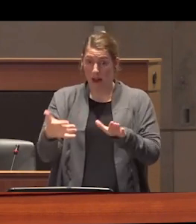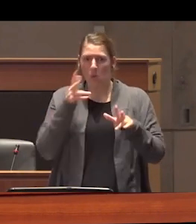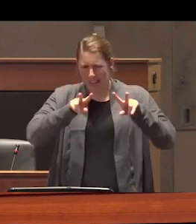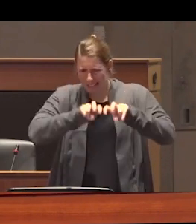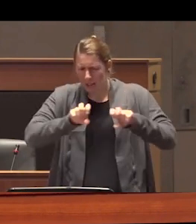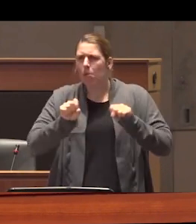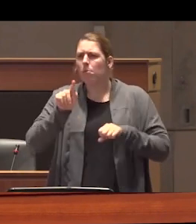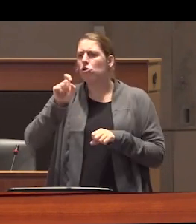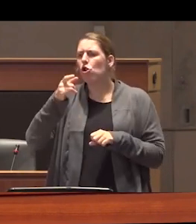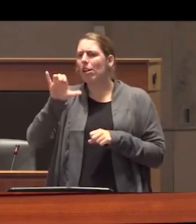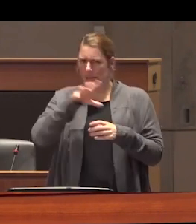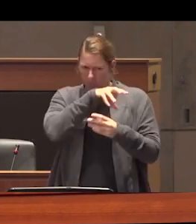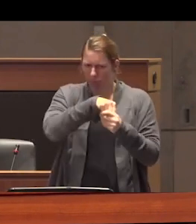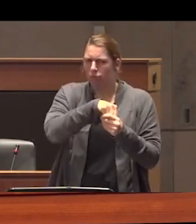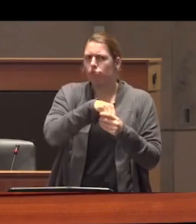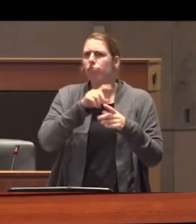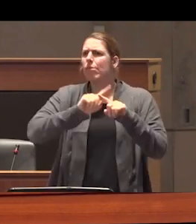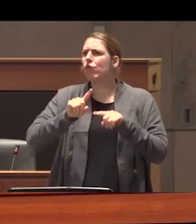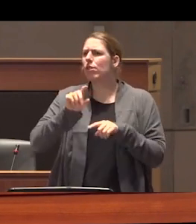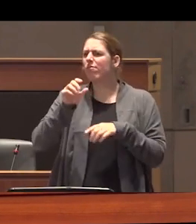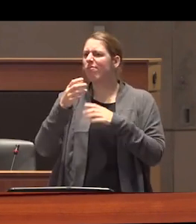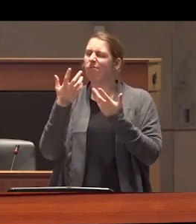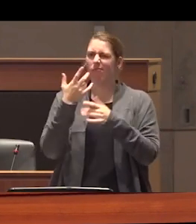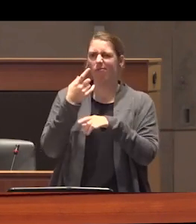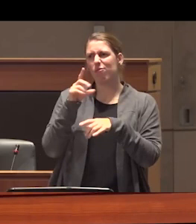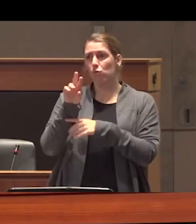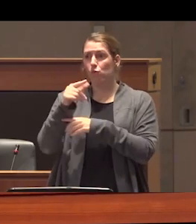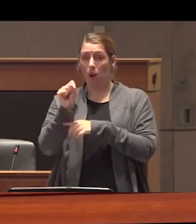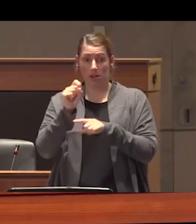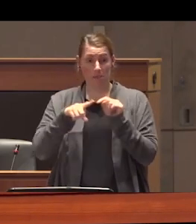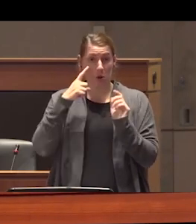substances may be involved you're not seeing safer Supply increasing in the tests that we're seeing